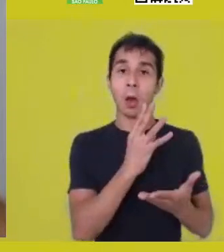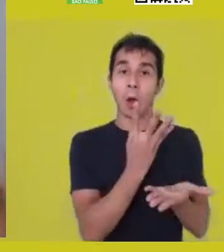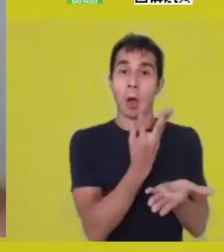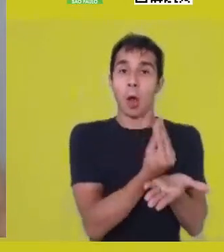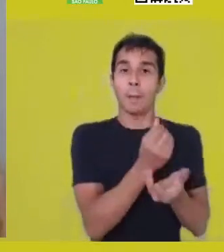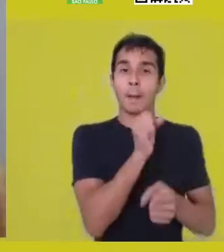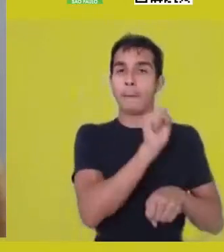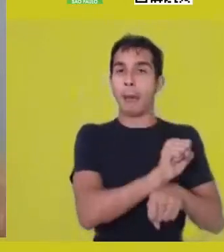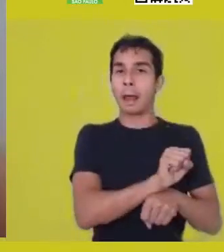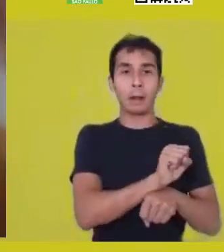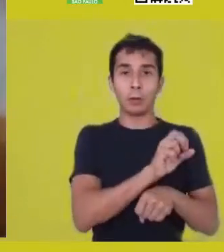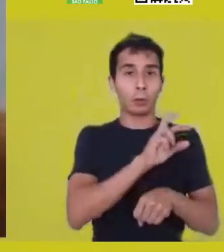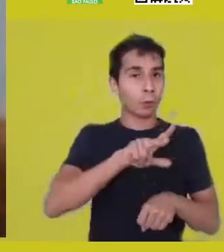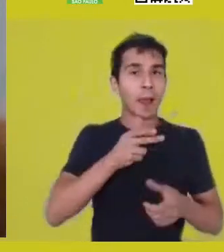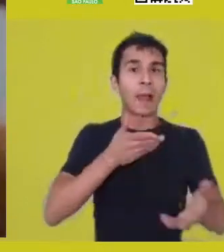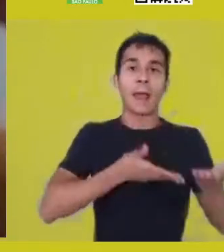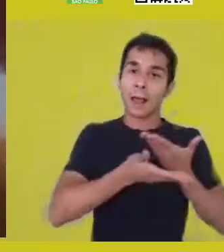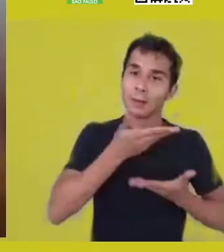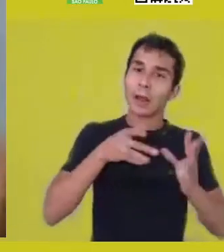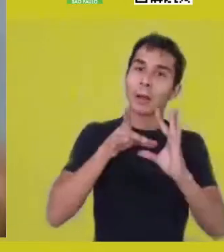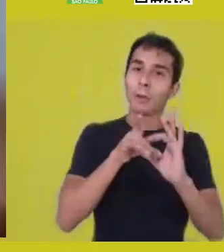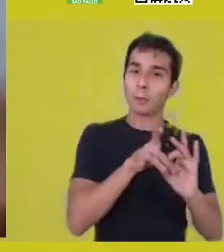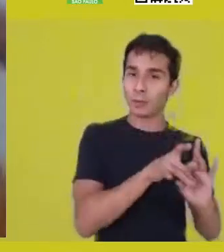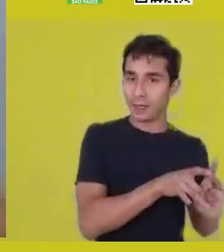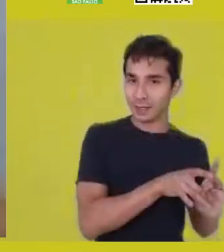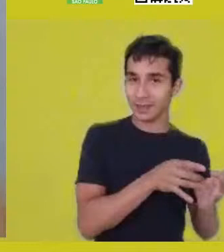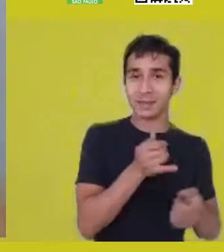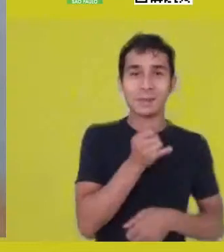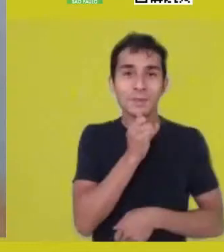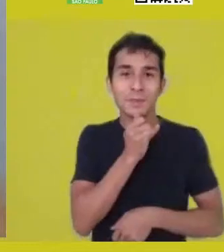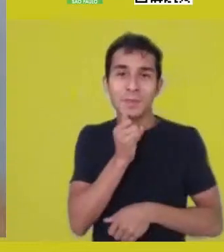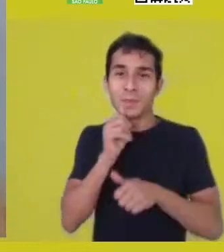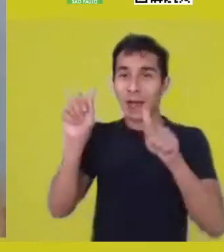we talk about Nkisi, statues, that produce effects,